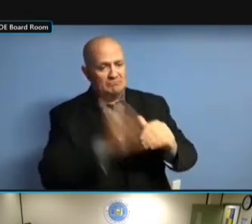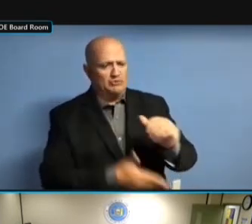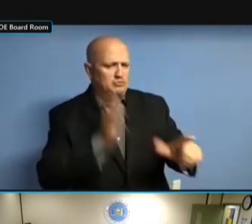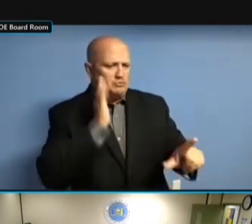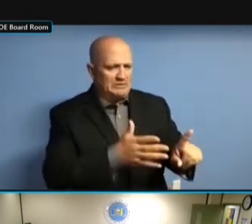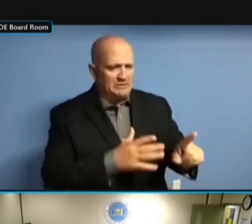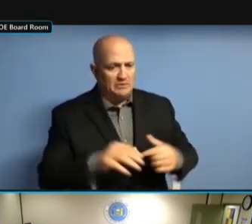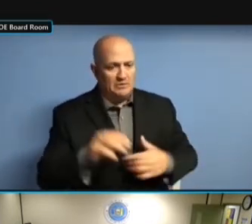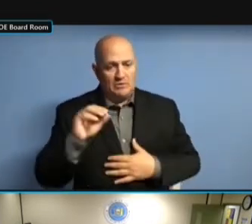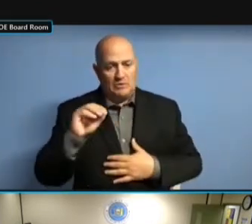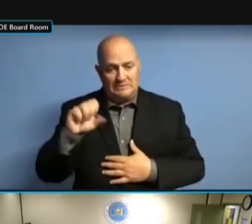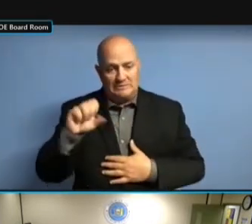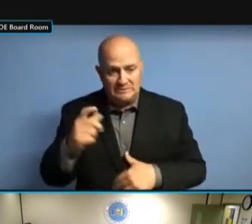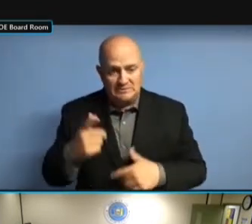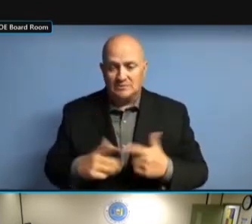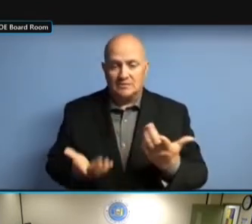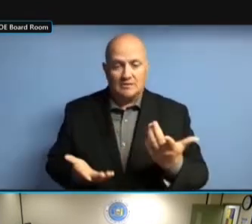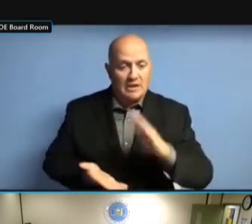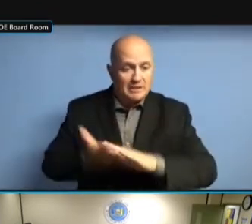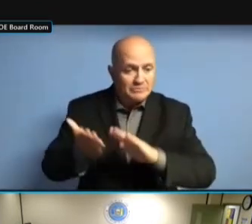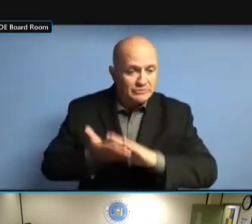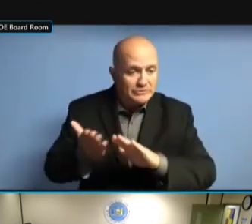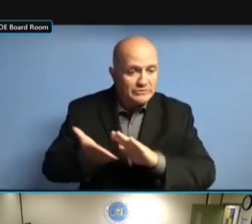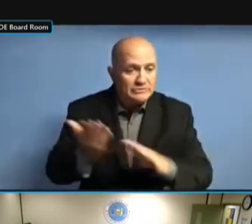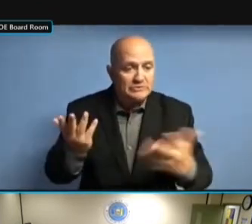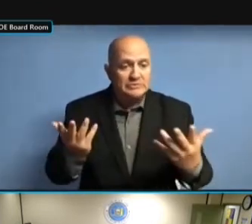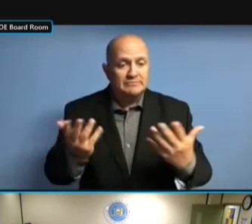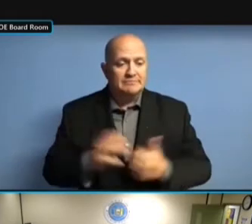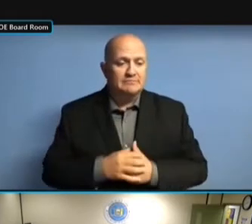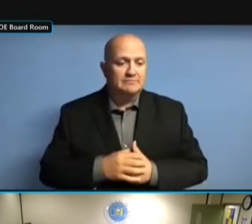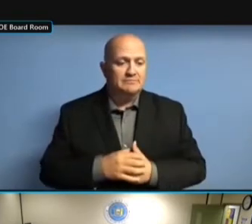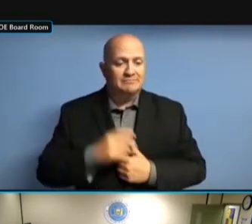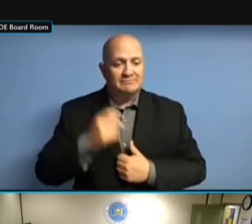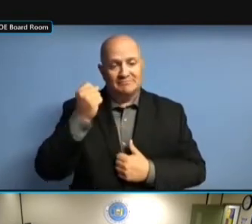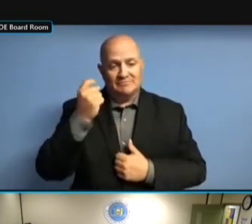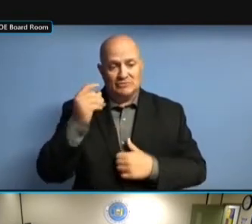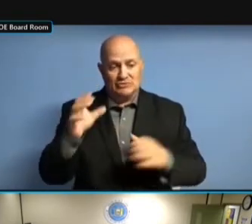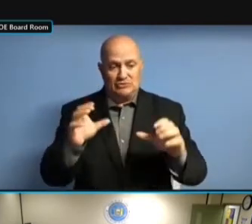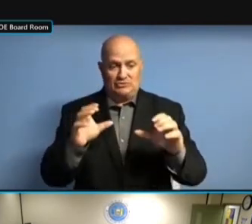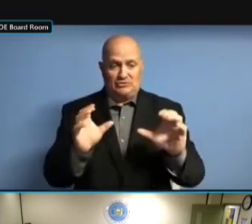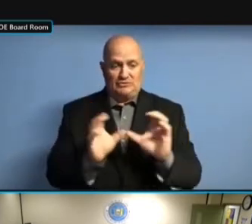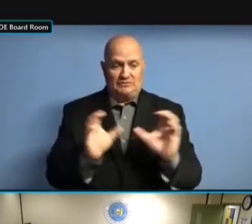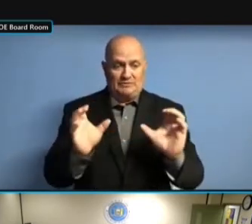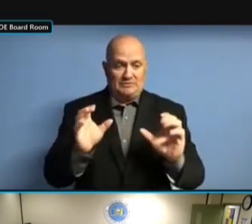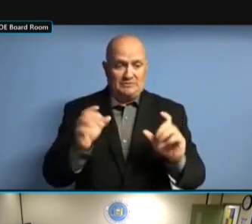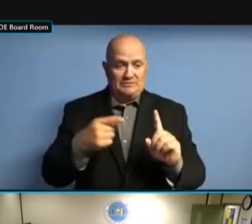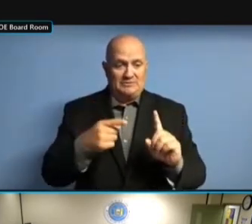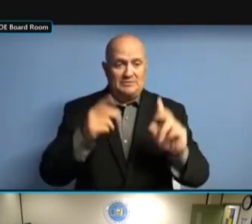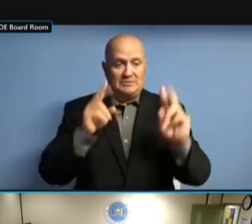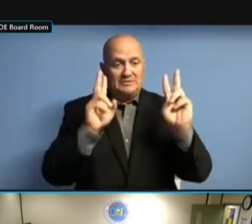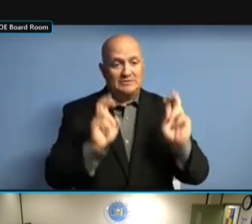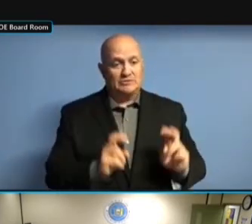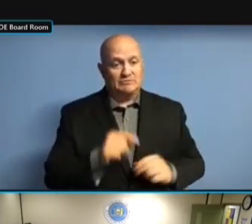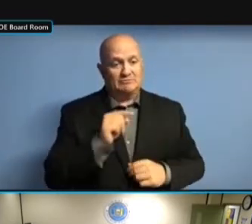WE MET WITH ES&S AND THE OPERATIONS UNIT, THE WE MET WITH ES&S AND THE OPERATIONS UNIT, THE FIXES WE MET WITH ES&S AND THE OPERATIONS UNIT, THE FIXES THAT OPERATIONS UNIT, THE FIXES THAT OPERATIONS UNIT, THE FIXES THAT WE OPERATIONS UNIT, THE FIXES THAT WE HAVE OPERATIONS UNIT, THE FIXES THAT WE HAVE FOR OPERATIONS UNIT, THE FIXES THAT WE HAVE FOR DECERTIFICATION WE HAVE FOR DECERTIFICATION WE HAVE FOR DECERTIFICATION ISSUES WE HAVE FOR DECERTIFICATION ISSUES THAT WE HAVE FOR DECERTIFICATION ISSUES THAT WERE WE HAVE FOR DECERTIFICATION ISSUES THAT WERE RAISED WE HAVE FOR DECERTIFICATION ISSUES THAT WERE RAISED BEFORE ISSUES THAT WERE RAISED BEFORE ISSUES THAT WERE RAISED BEFORE YOU. YOU. YOU. THE YOU. THE PARTY